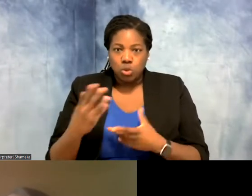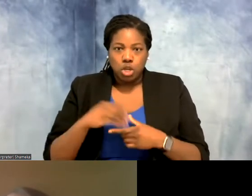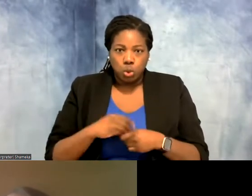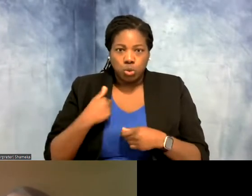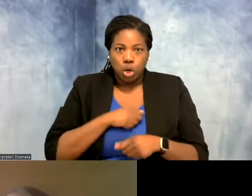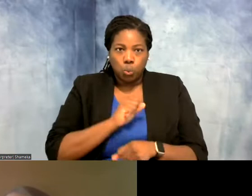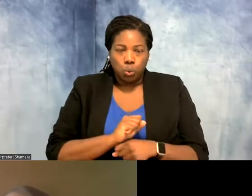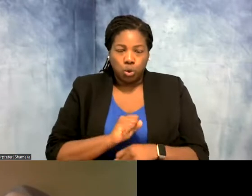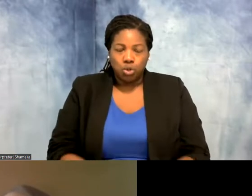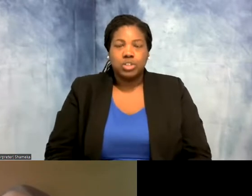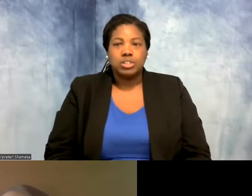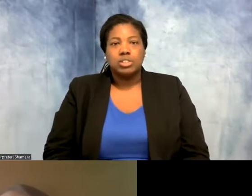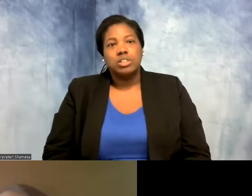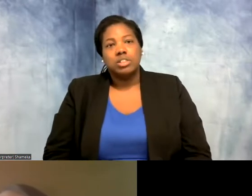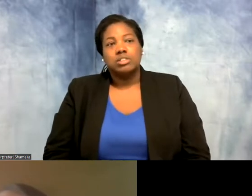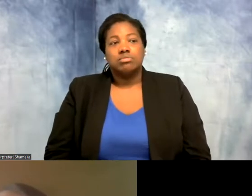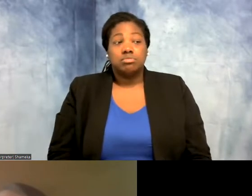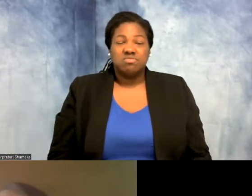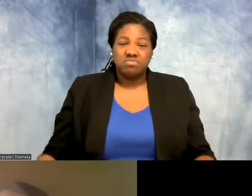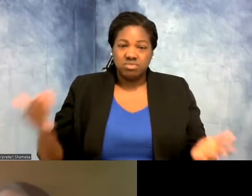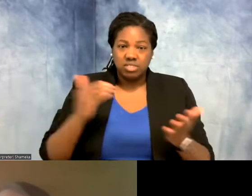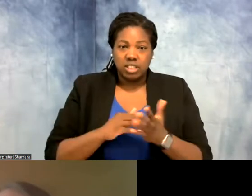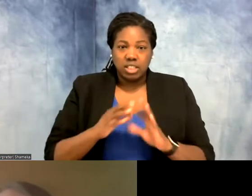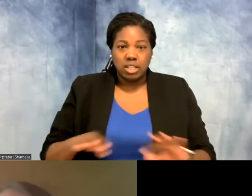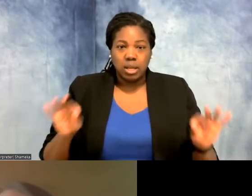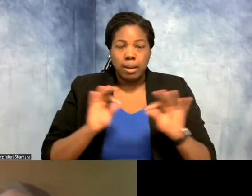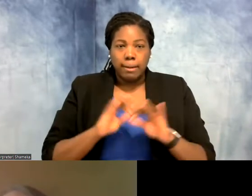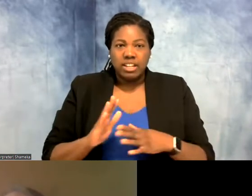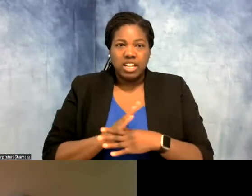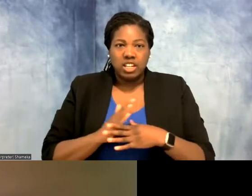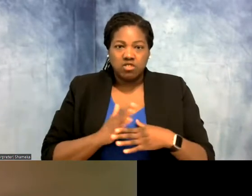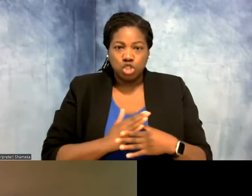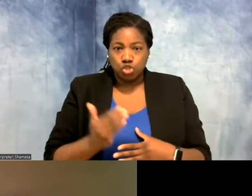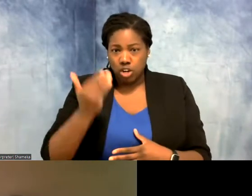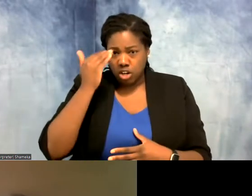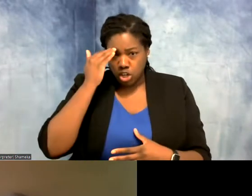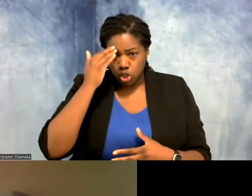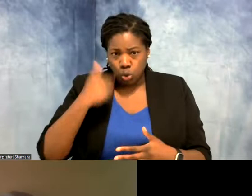Shellie: Yeah that's great. And again the importance of sharing knowledge. You know, we are learning so much